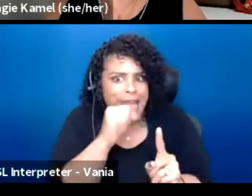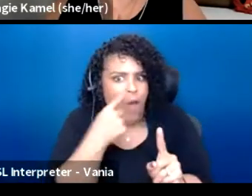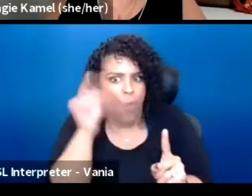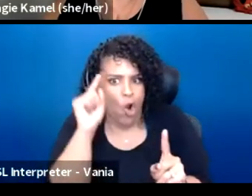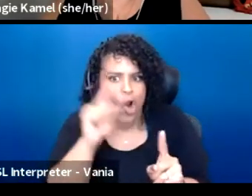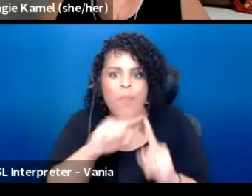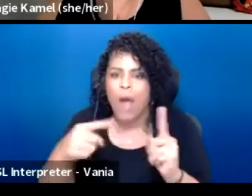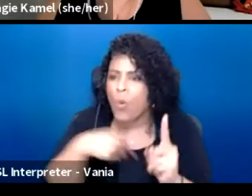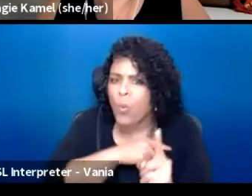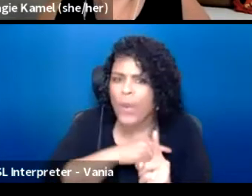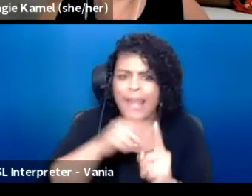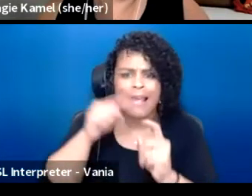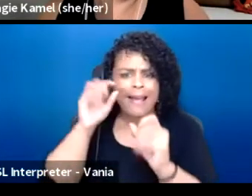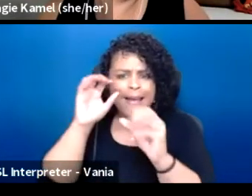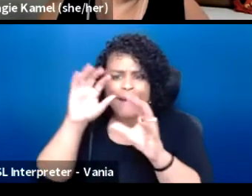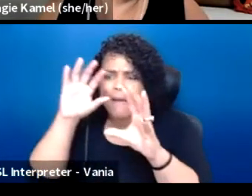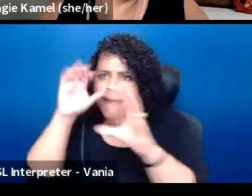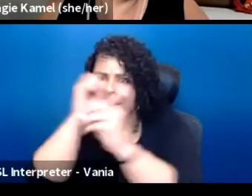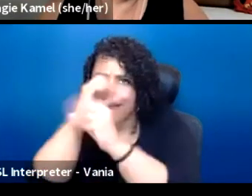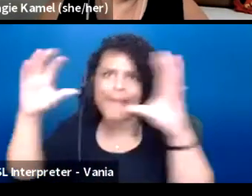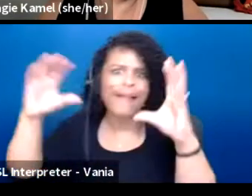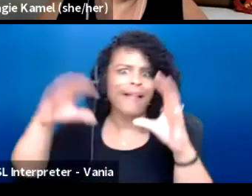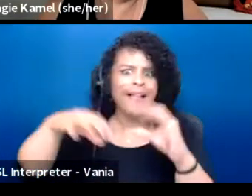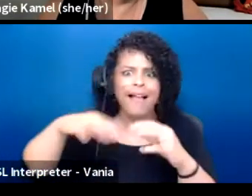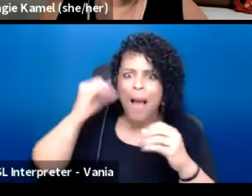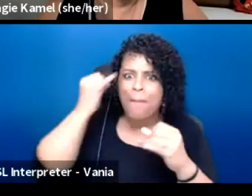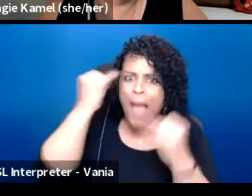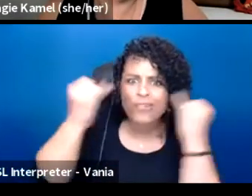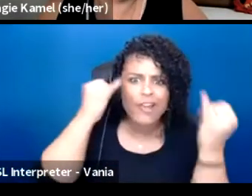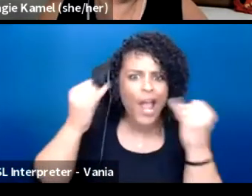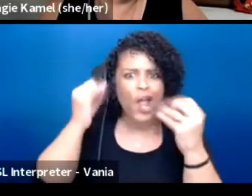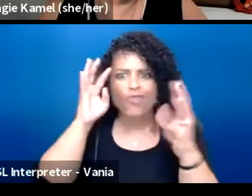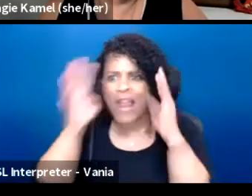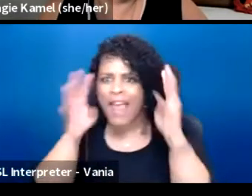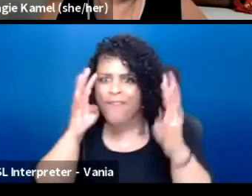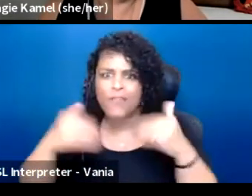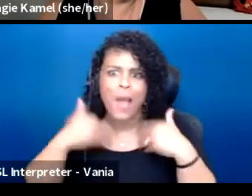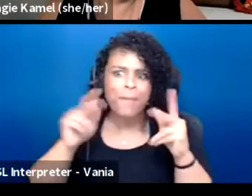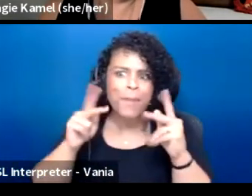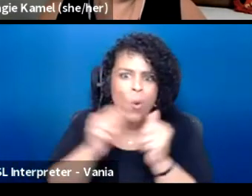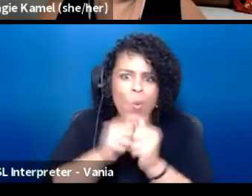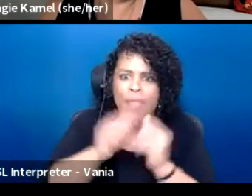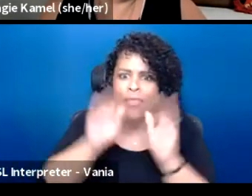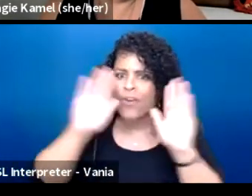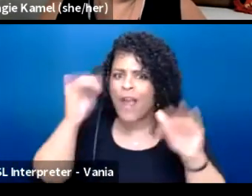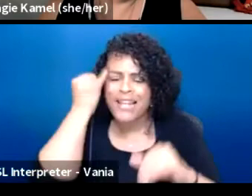and creativity of our young people with great ideas and how to create what we actually want